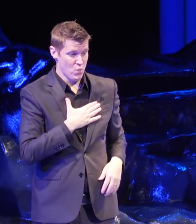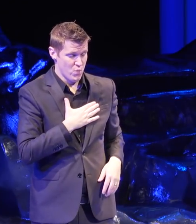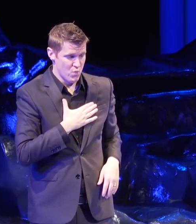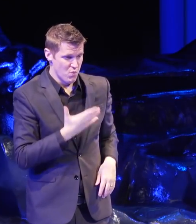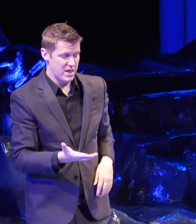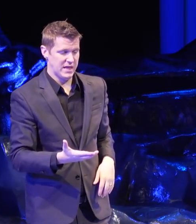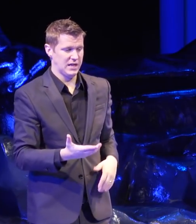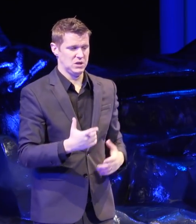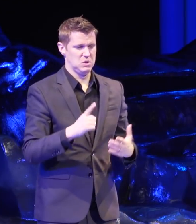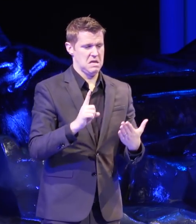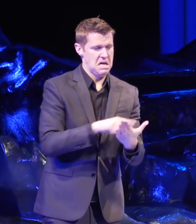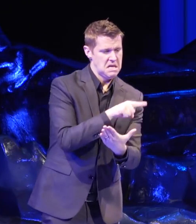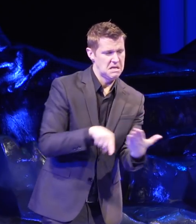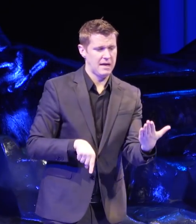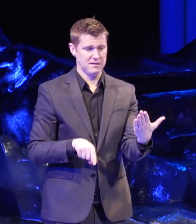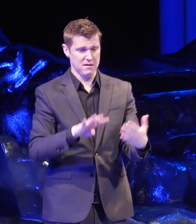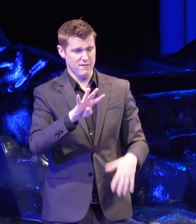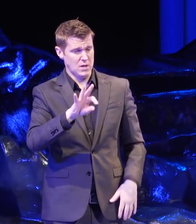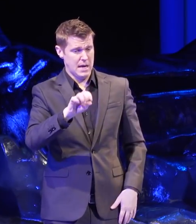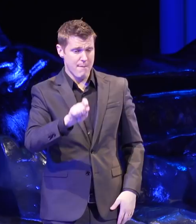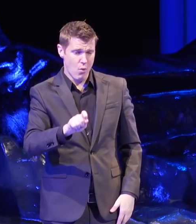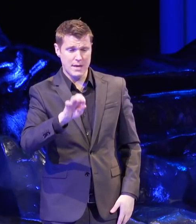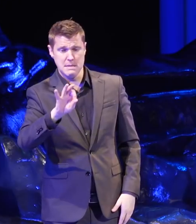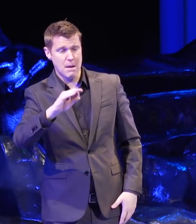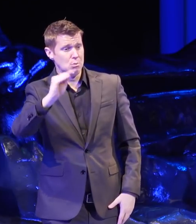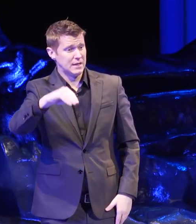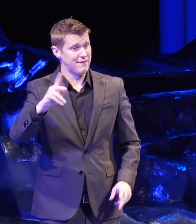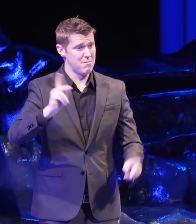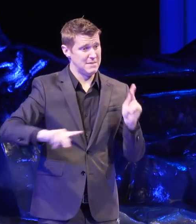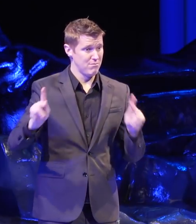and demonize 49.9% of the people.